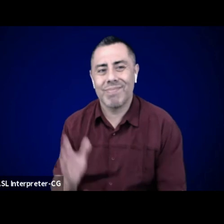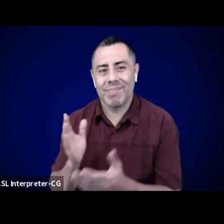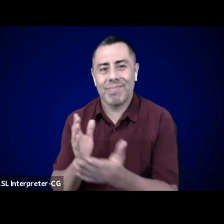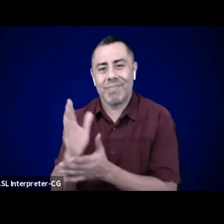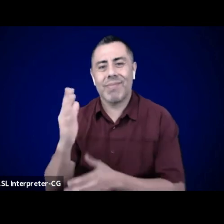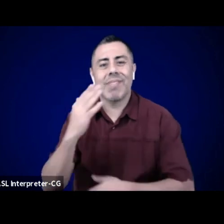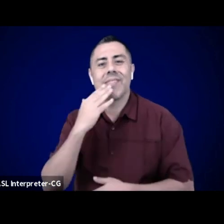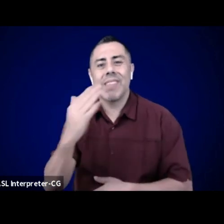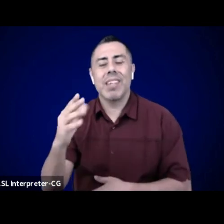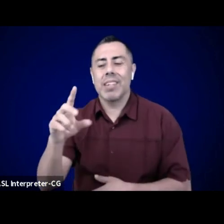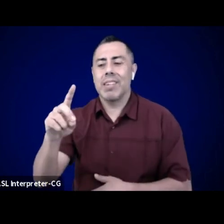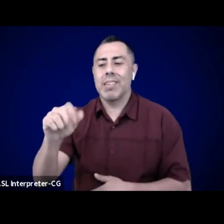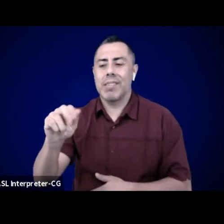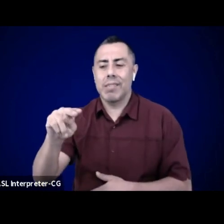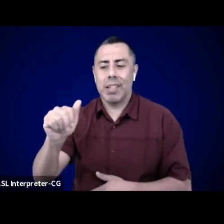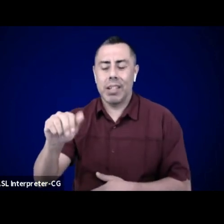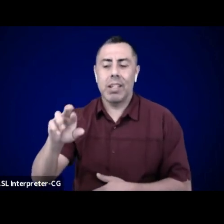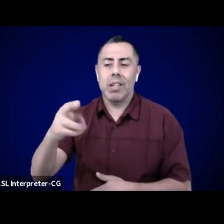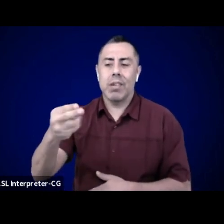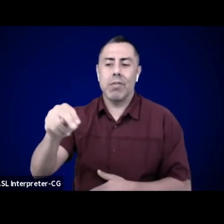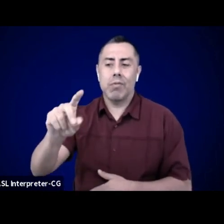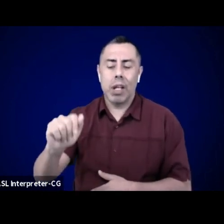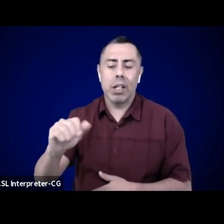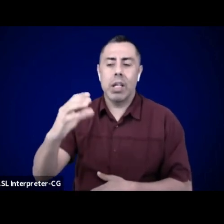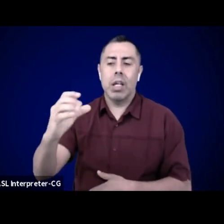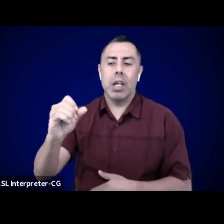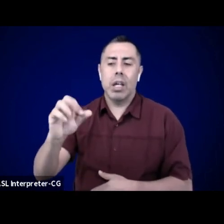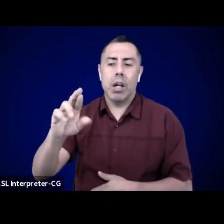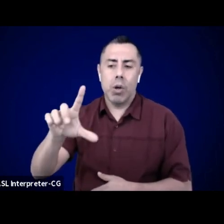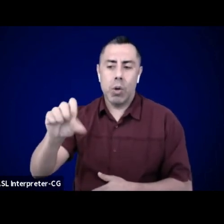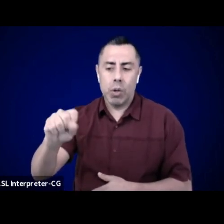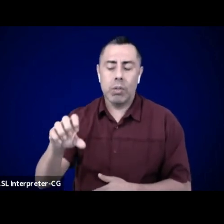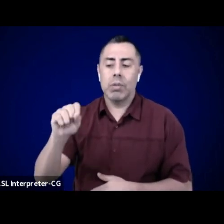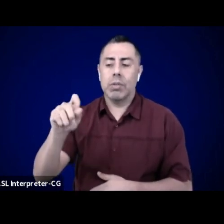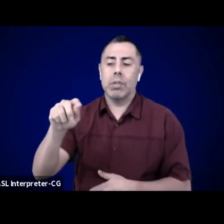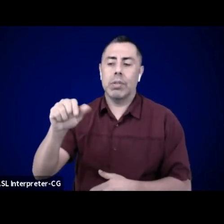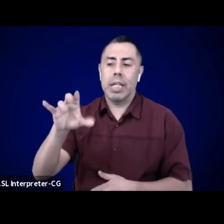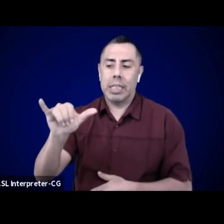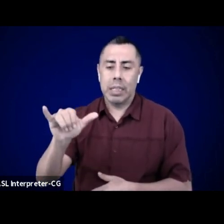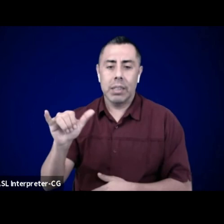to make space for this conversation. Again, we're really, really sorry and we-